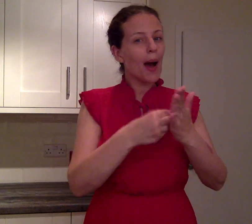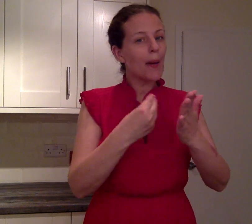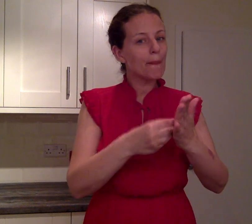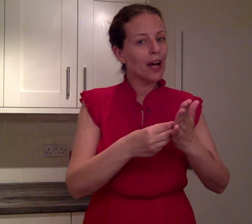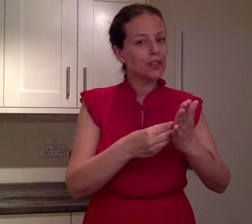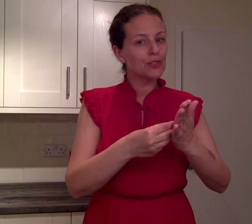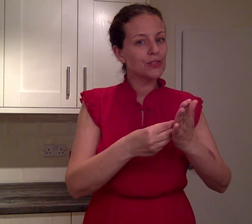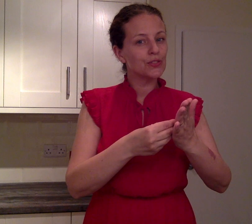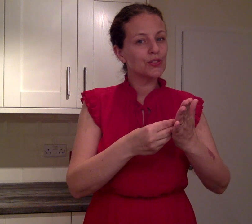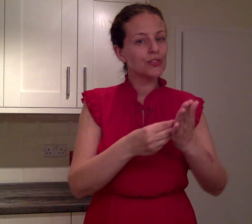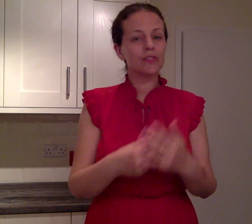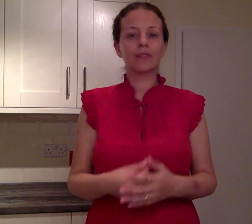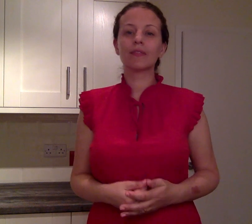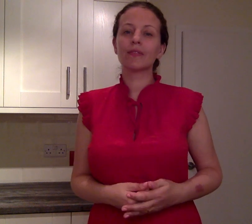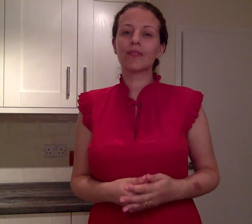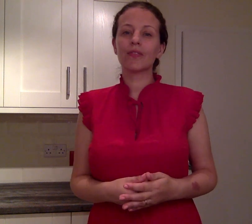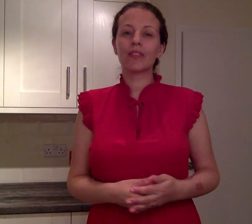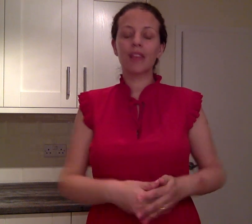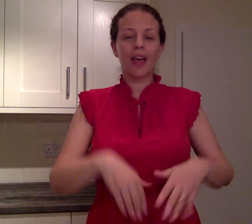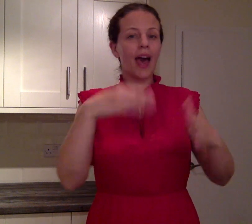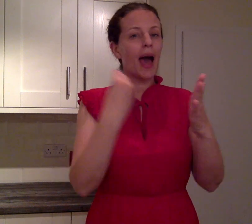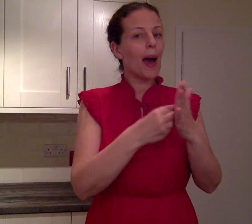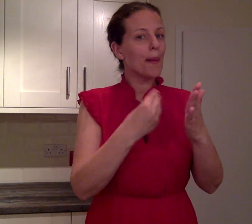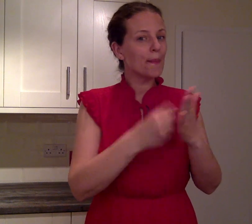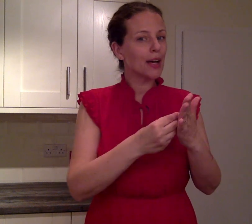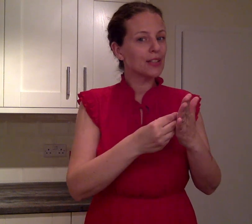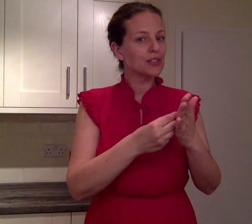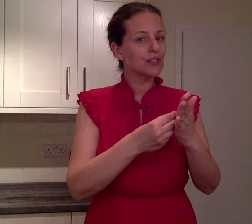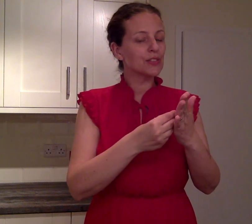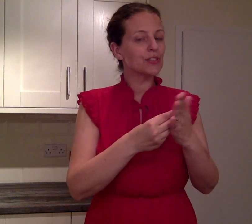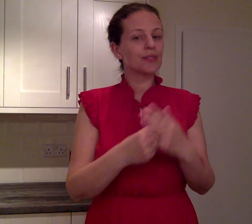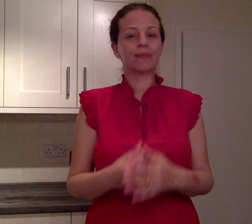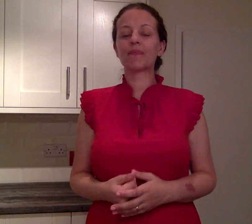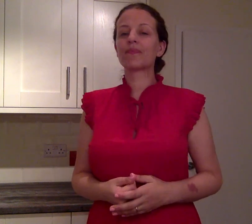HOW MUCH?